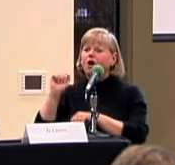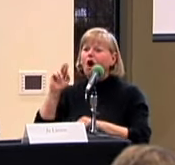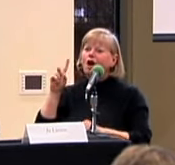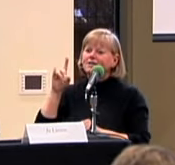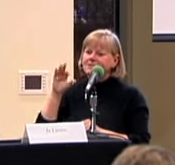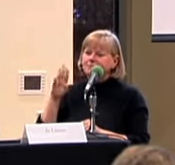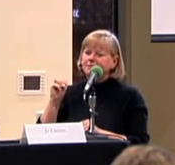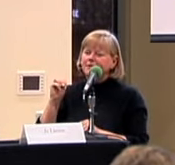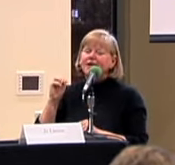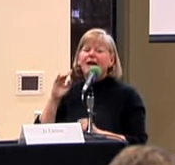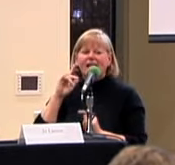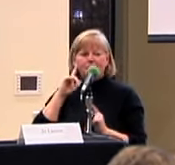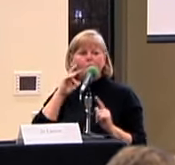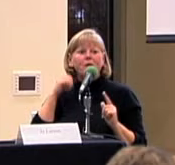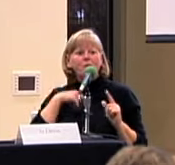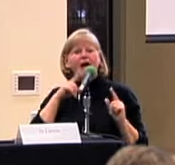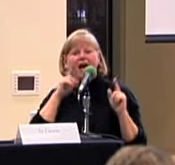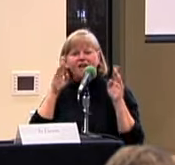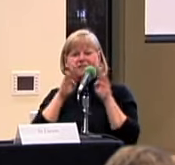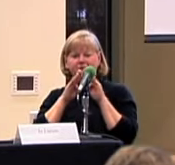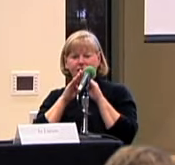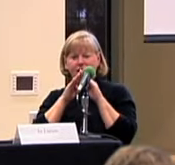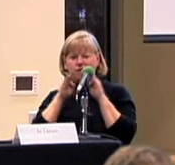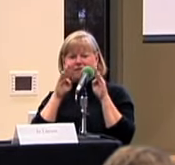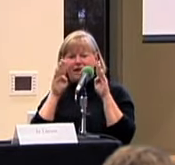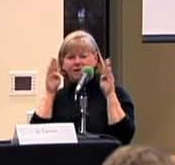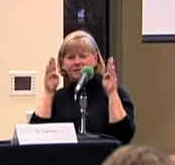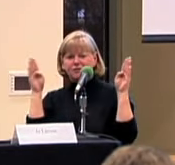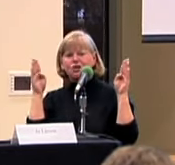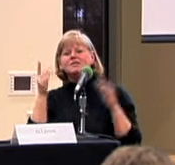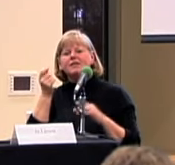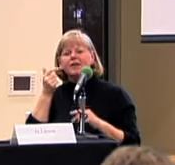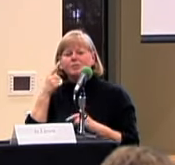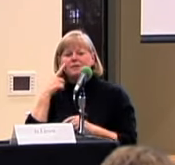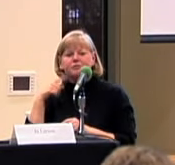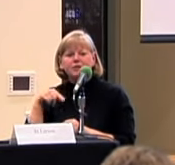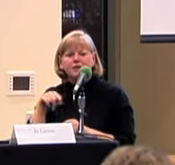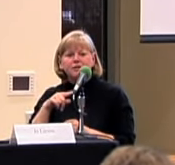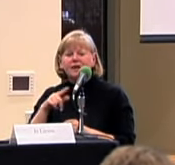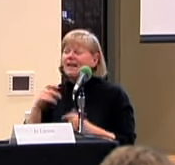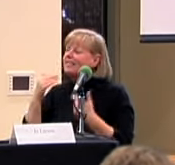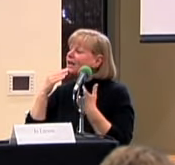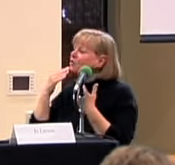AUDISM AND I'M HOPING WE HAVE UNVEILED IT JUST A LITTLE BIT FOR YOU.